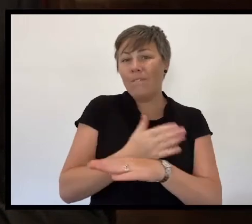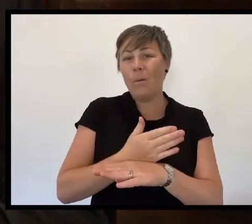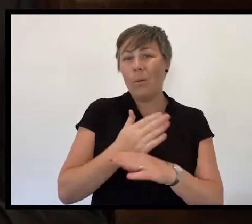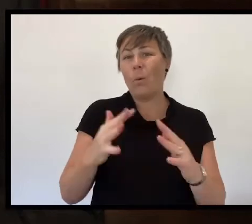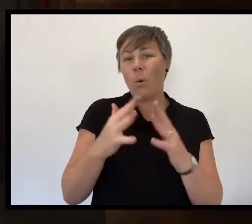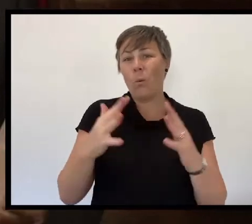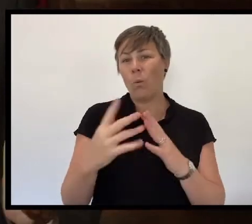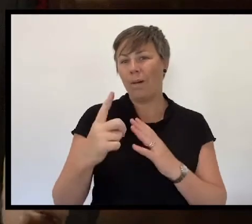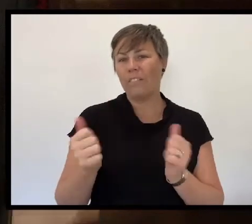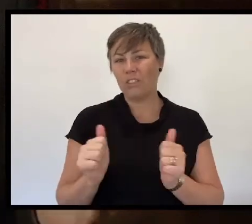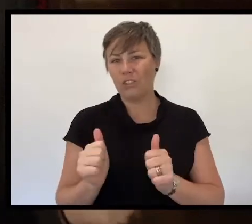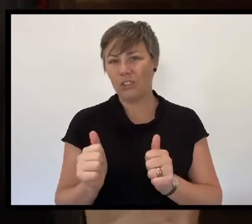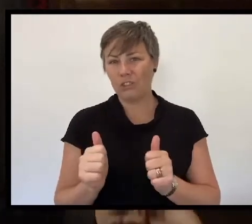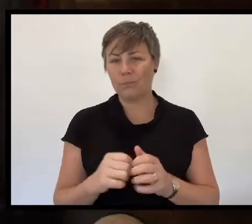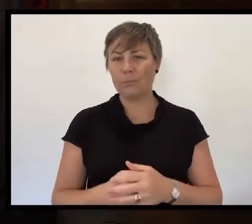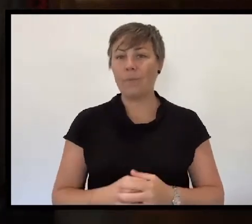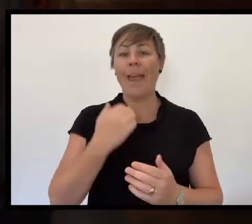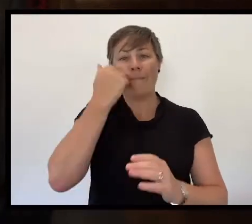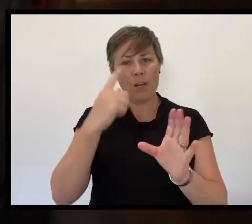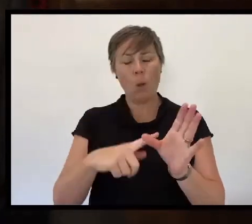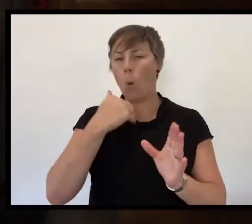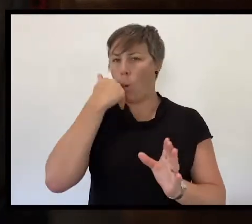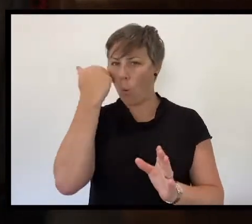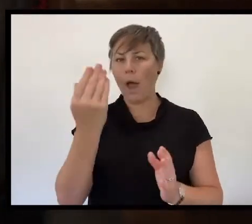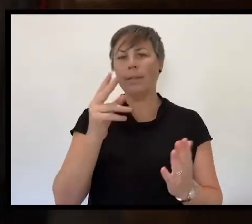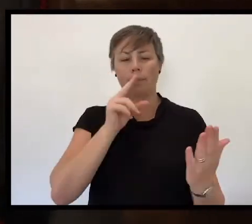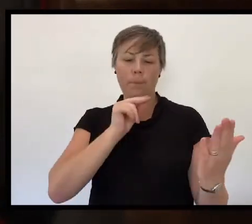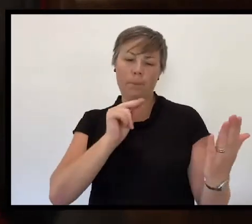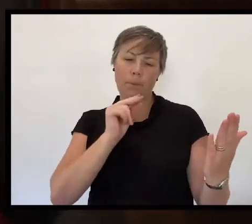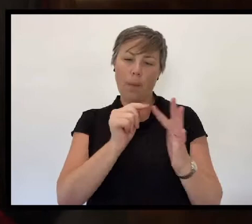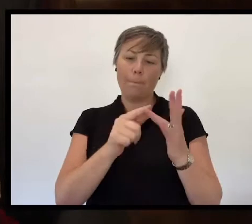The poem is recited each year by a Victorian school student